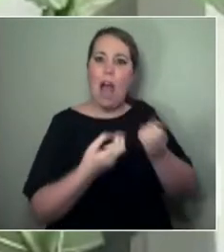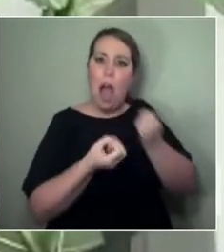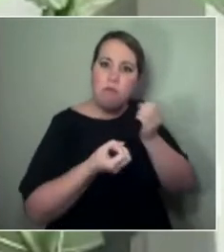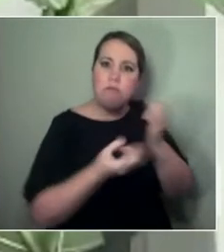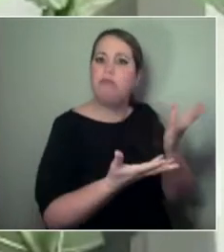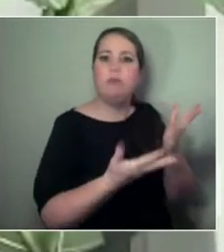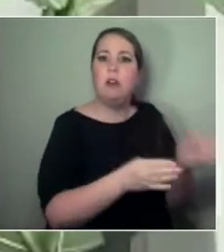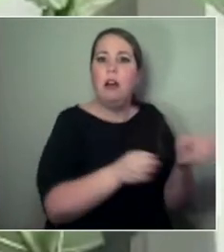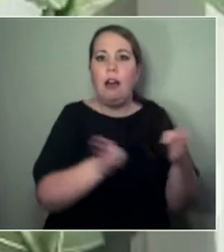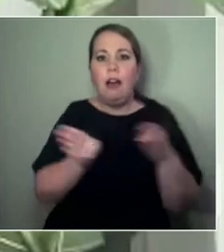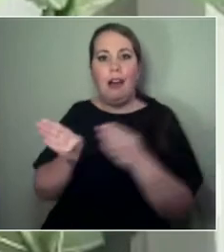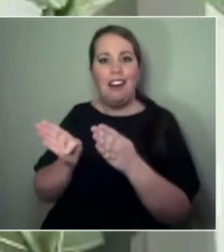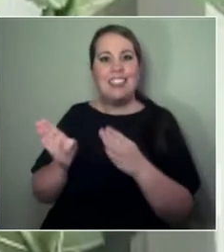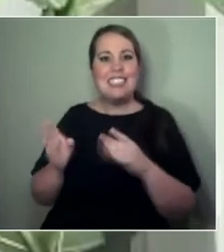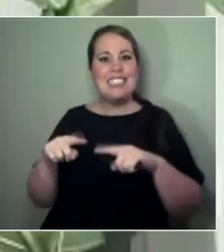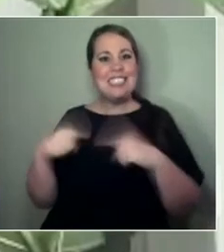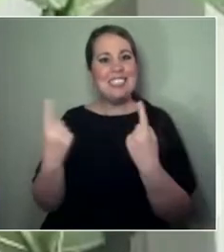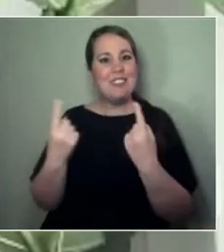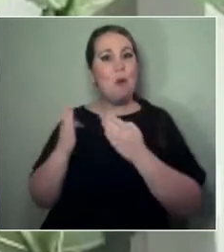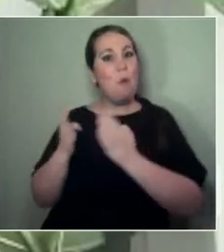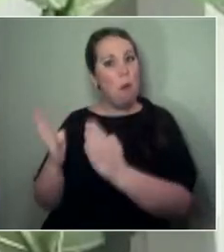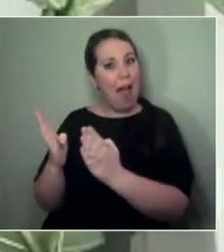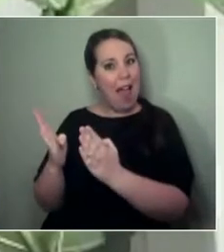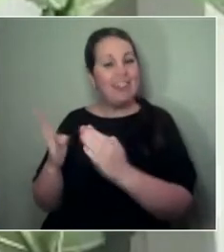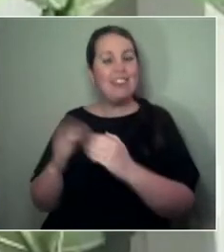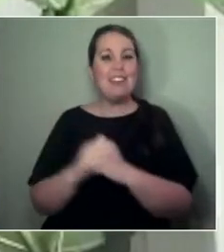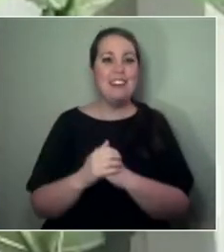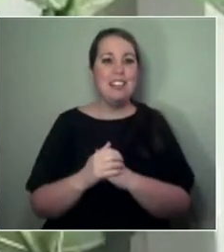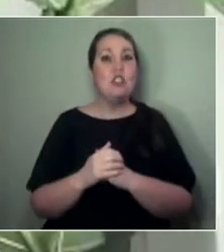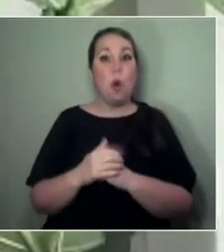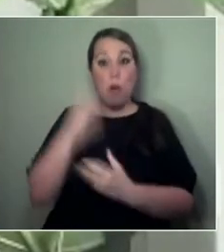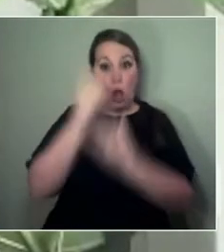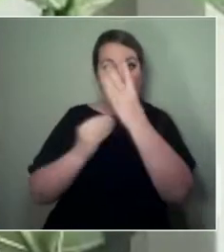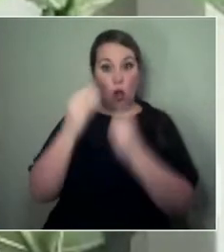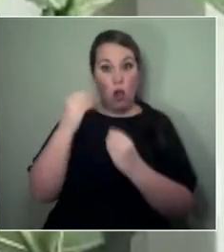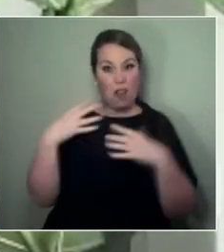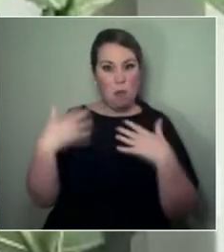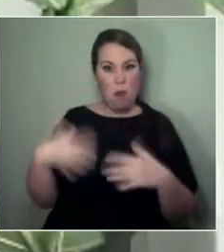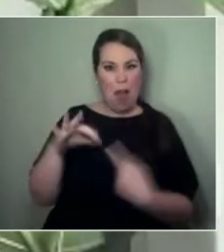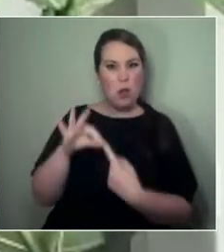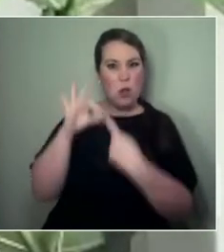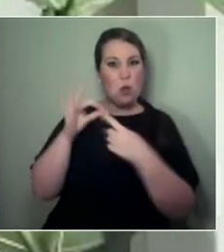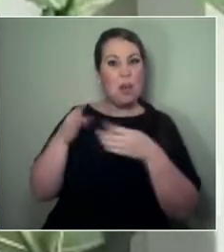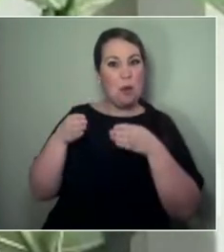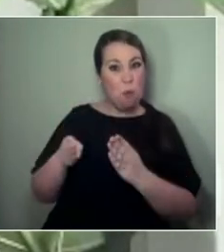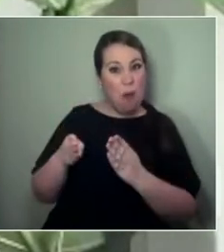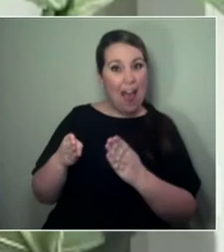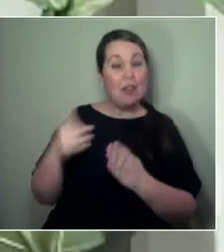What we're learning on the same side is, like, 'OK, this is how you might do that project.' We're hoping to